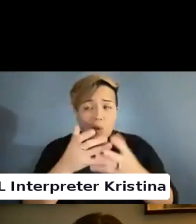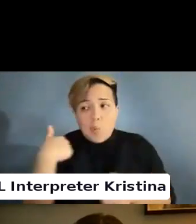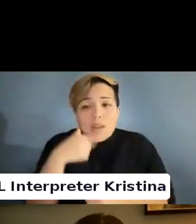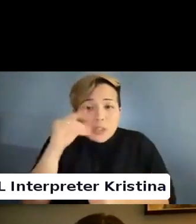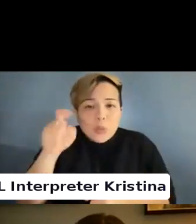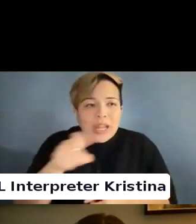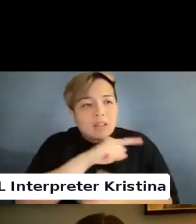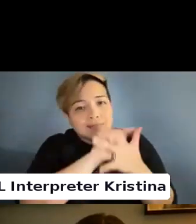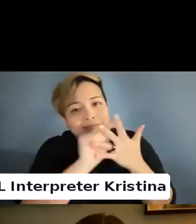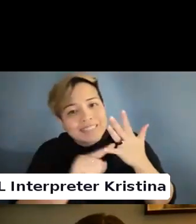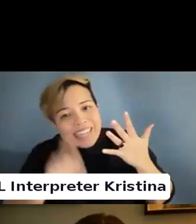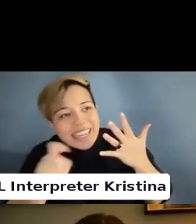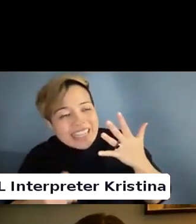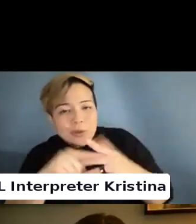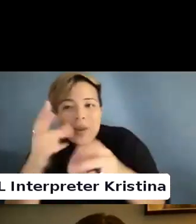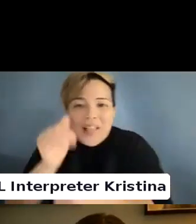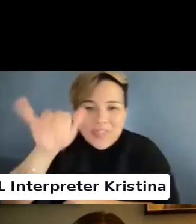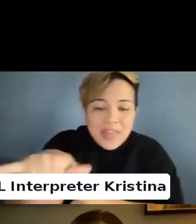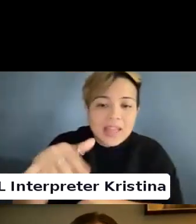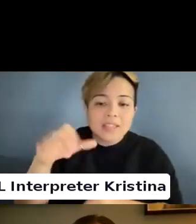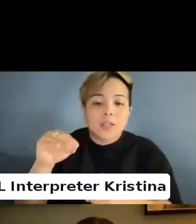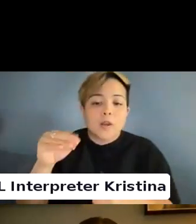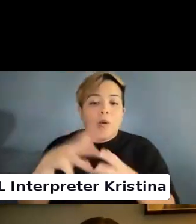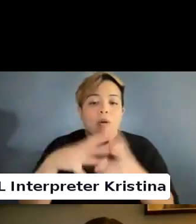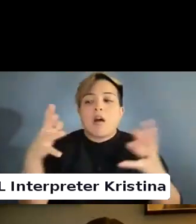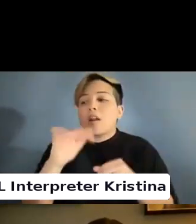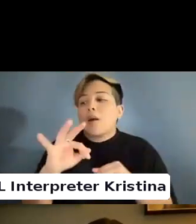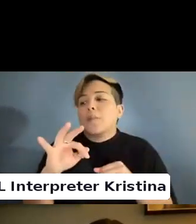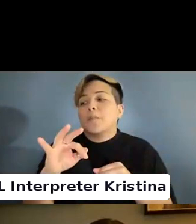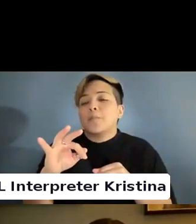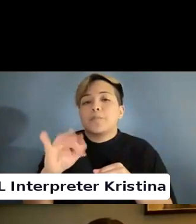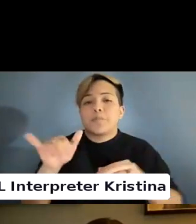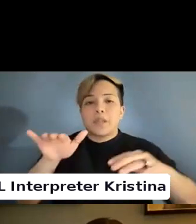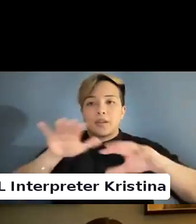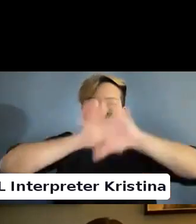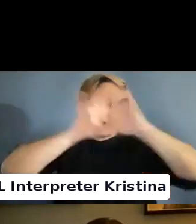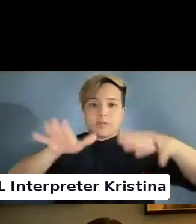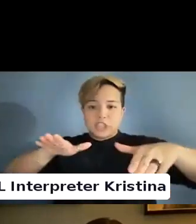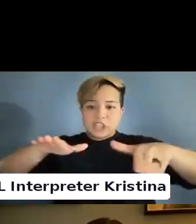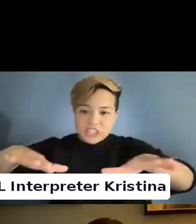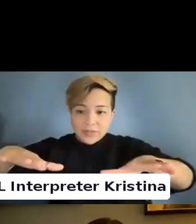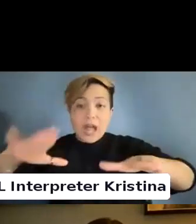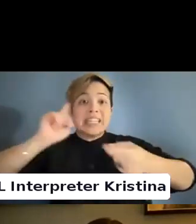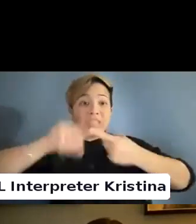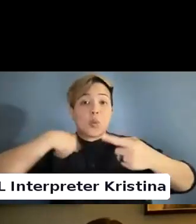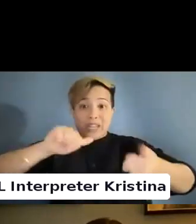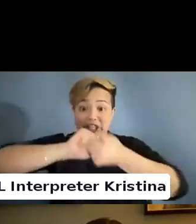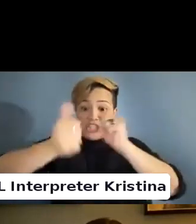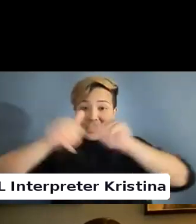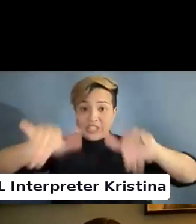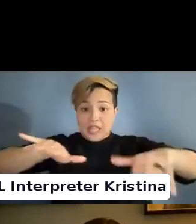I think a lot of the paradigm shift is how we view those things.